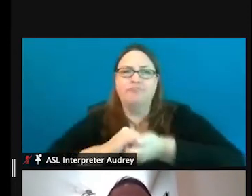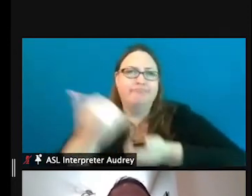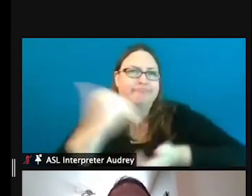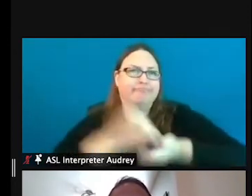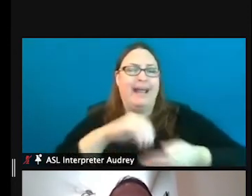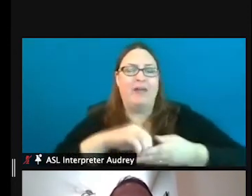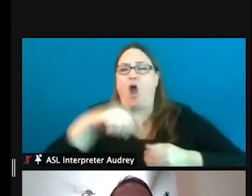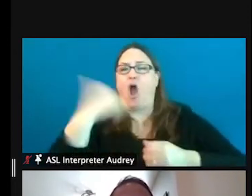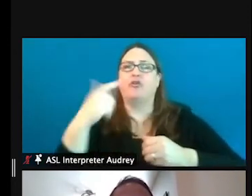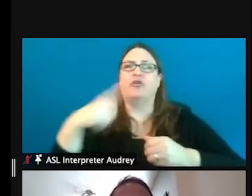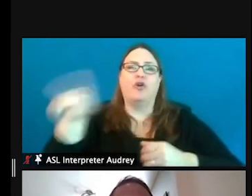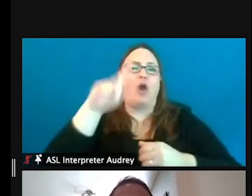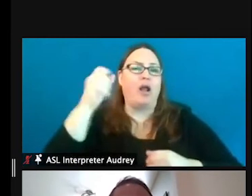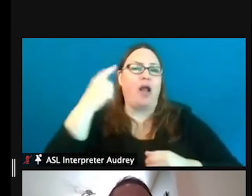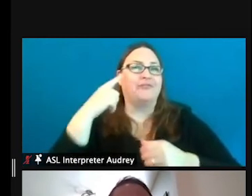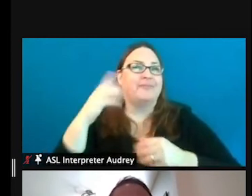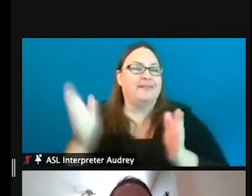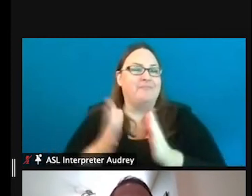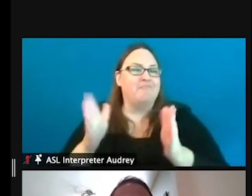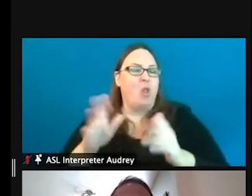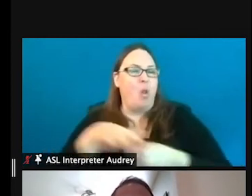and things like that, that provide a ton of access points.